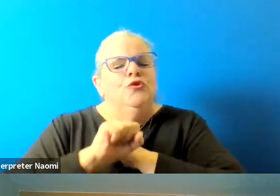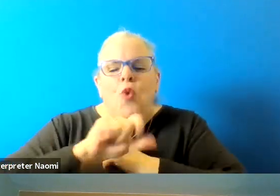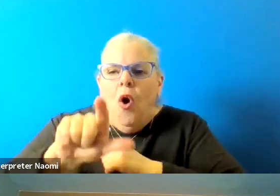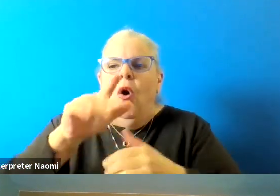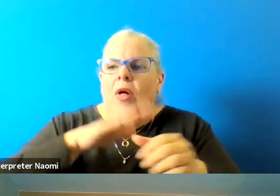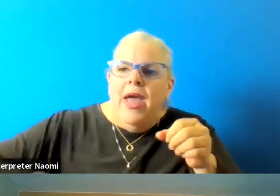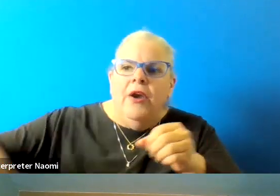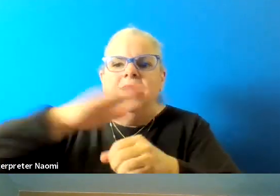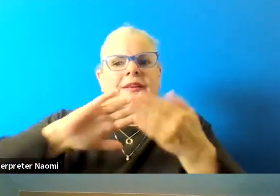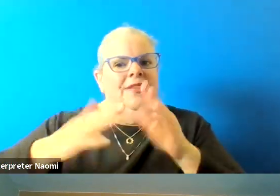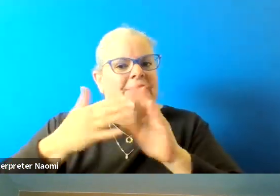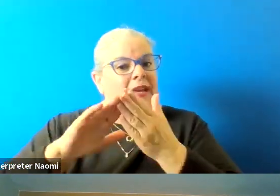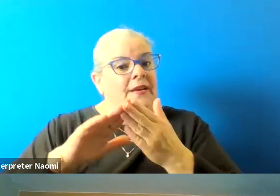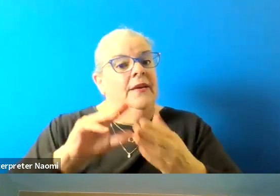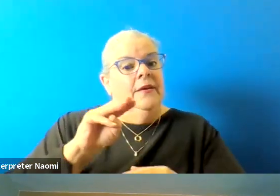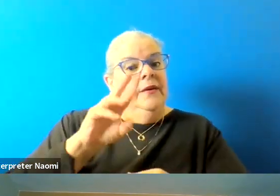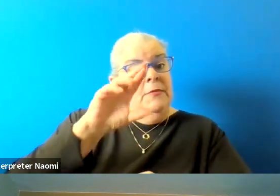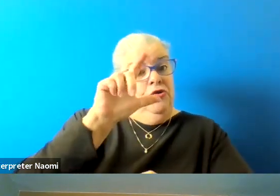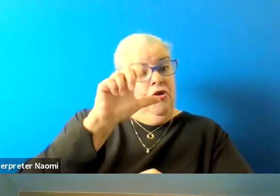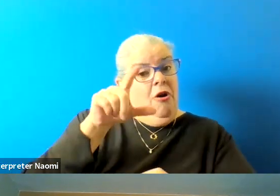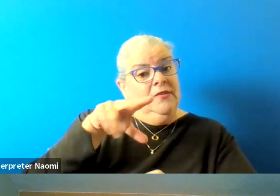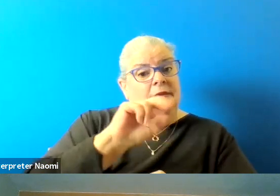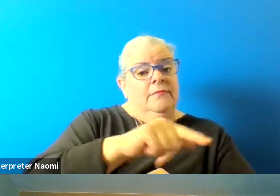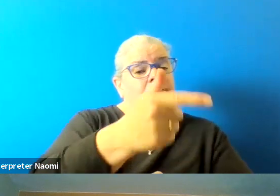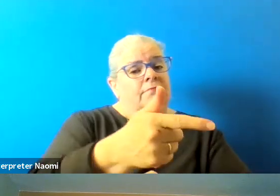Mr. Carlson would you like to start us off? Yeah, it's a great question.